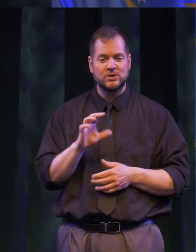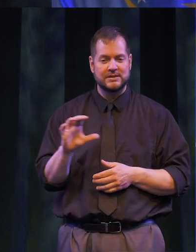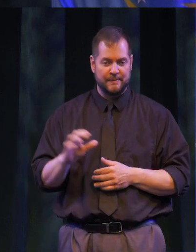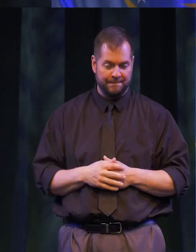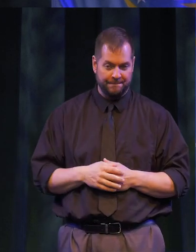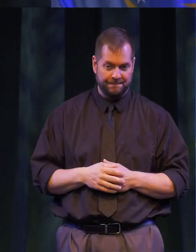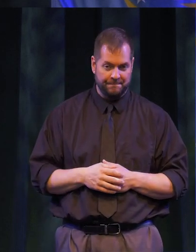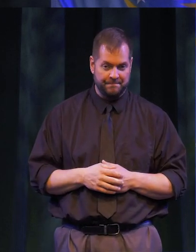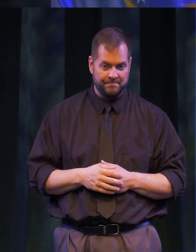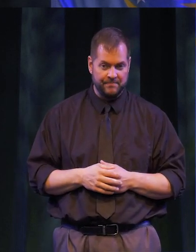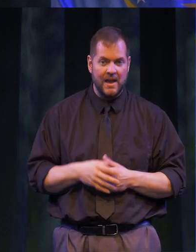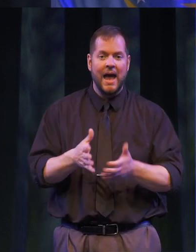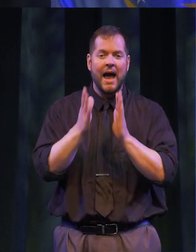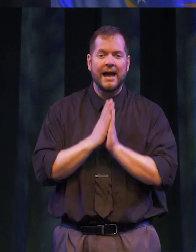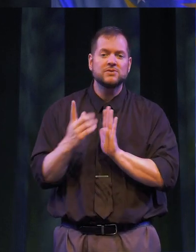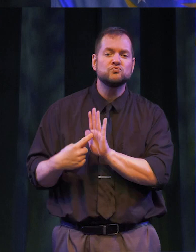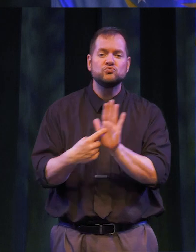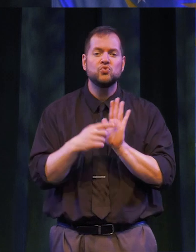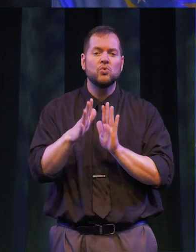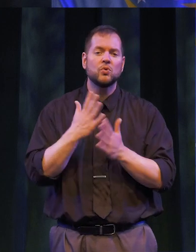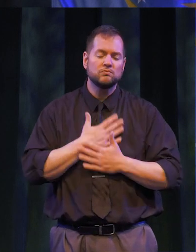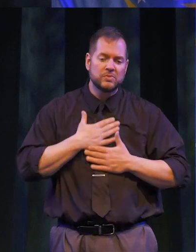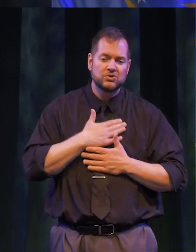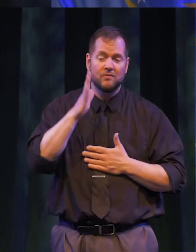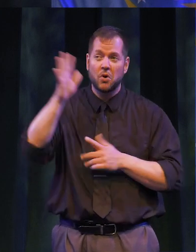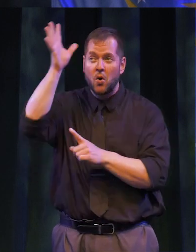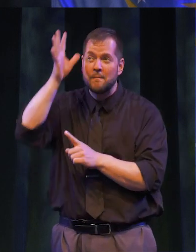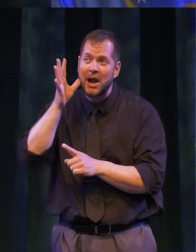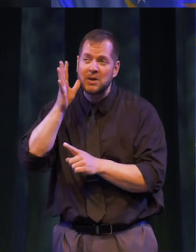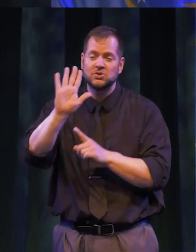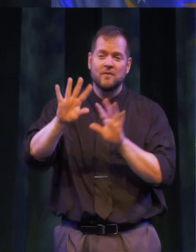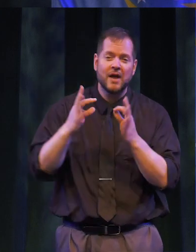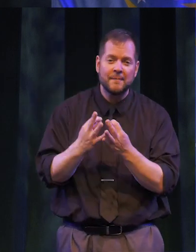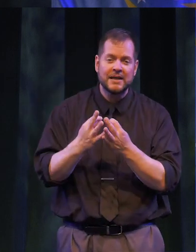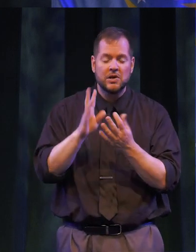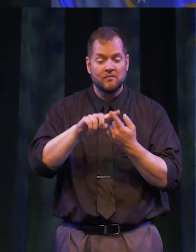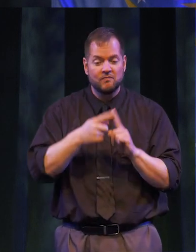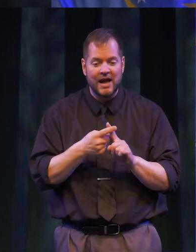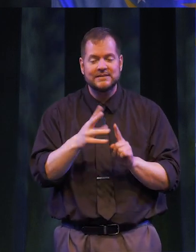COMMUNITY COLLEGE. I ASK YOU TO SHOW YOUR APPRECIATION TO YOUR PARENTS, FAMILY, FRIENDS